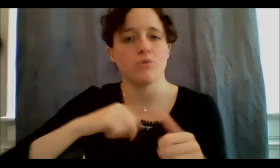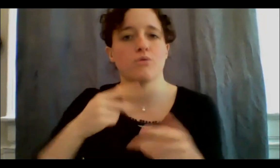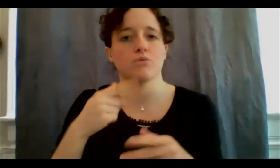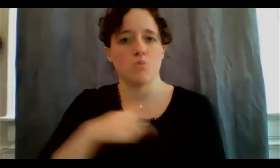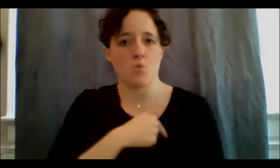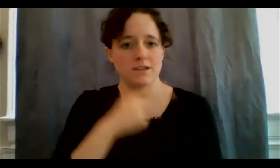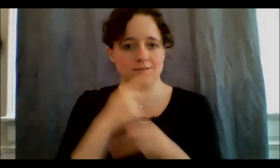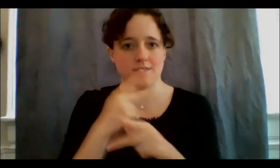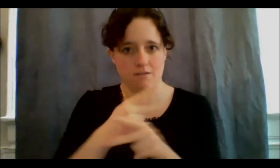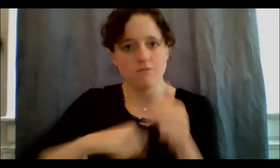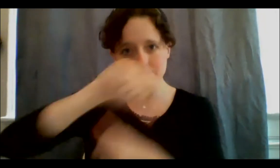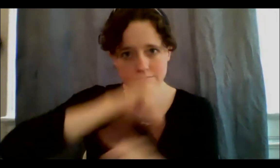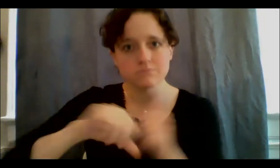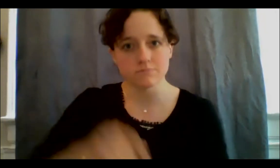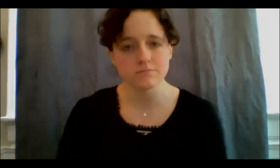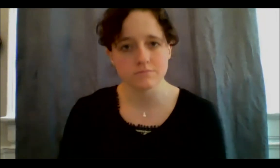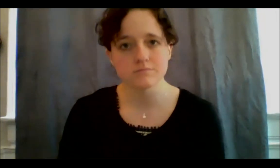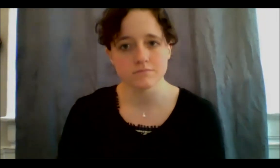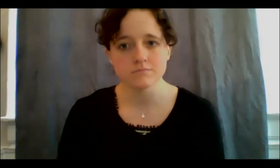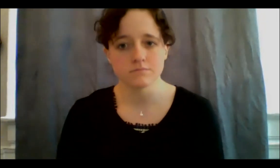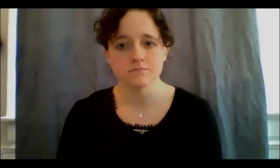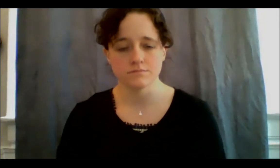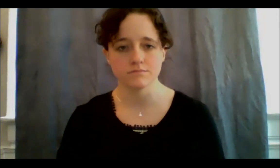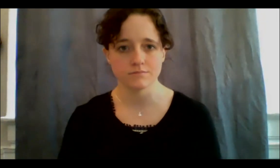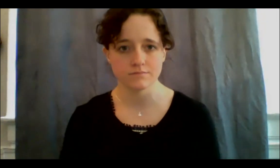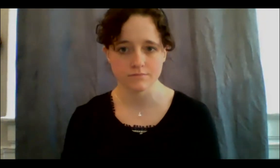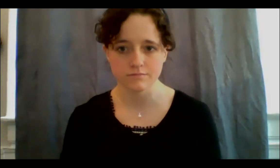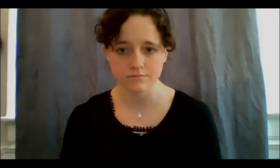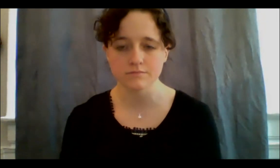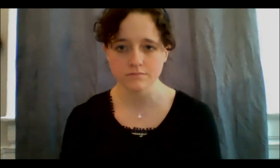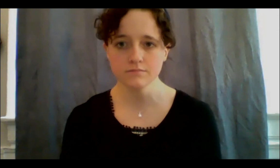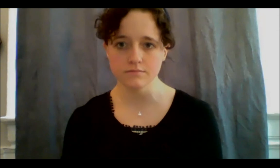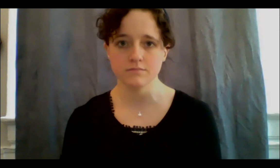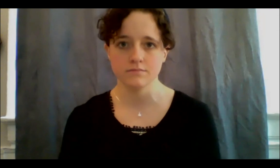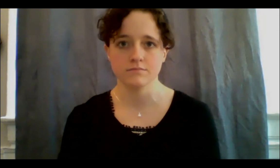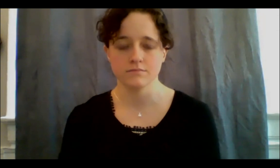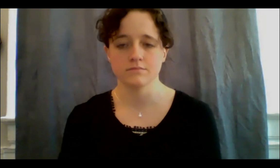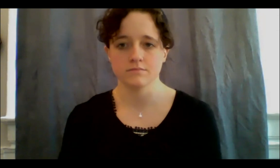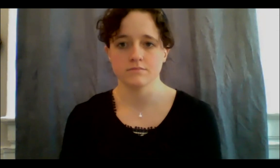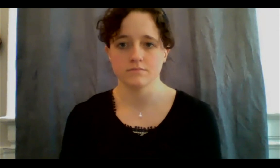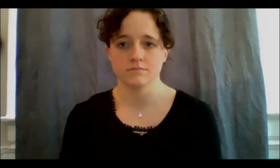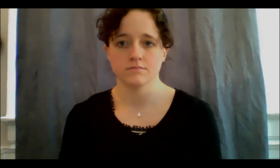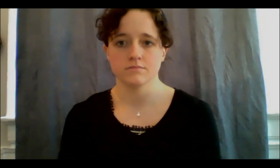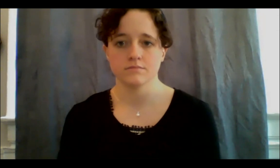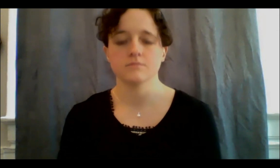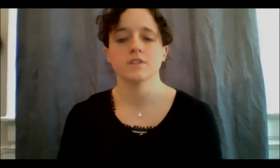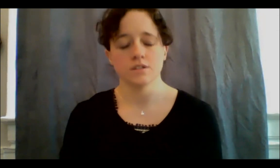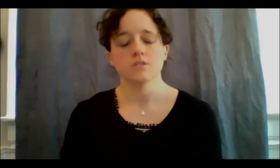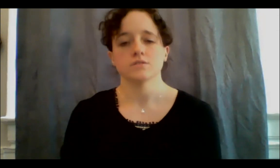And so, for me this year has been about, in a big picture kind of way, trying to